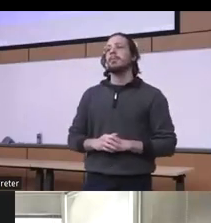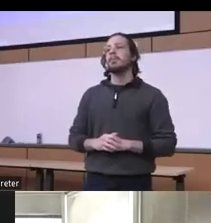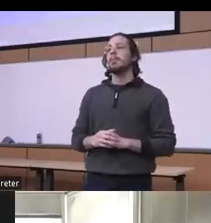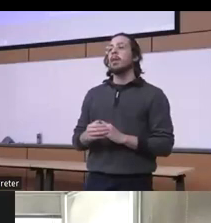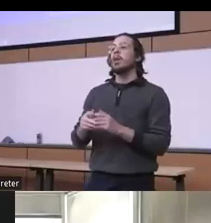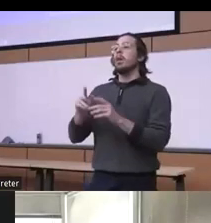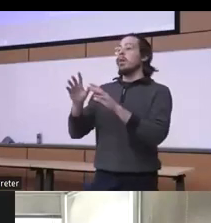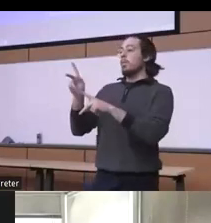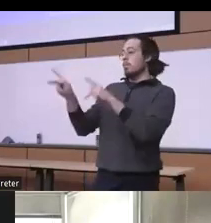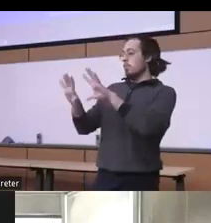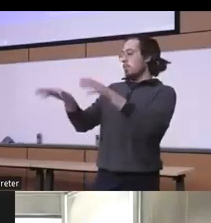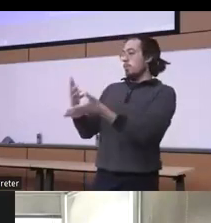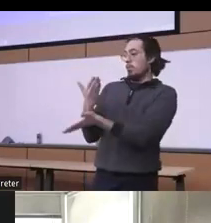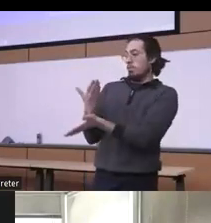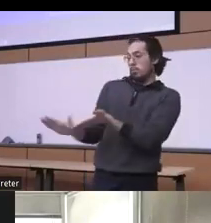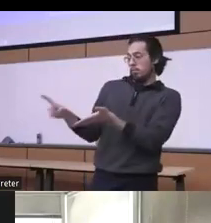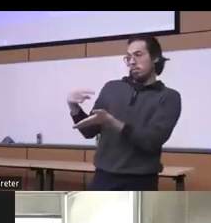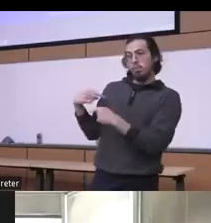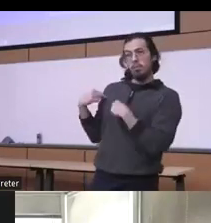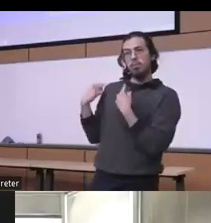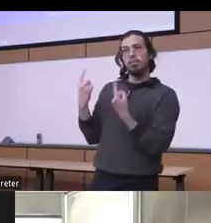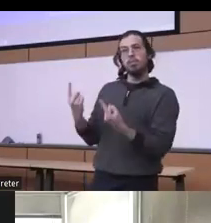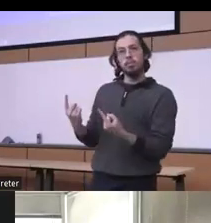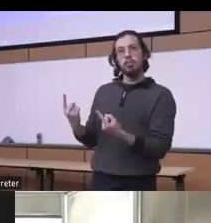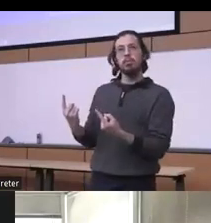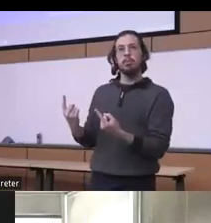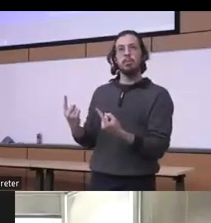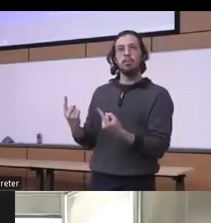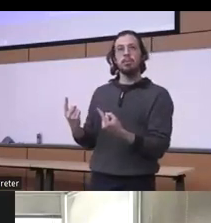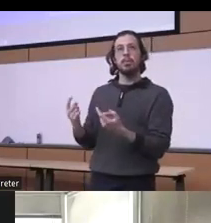and I'll talk about the historical context in a bit like how we got really here how we got to